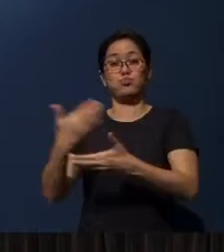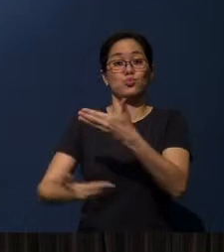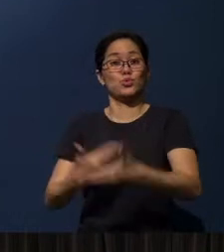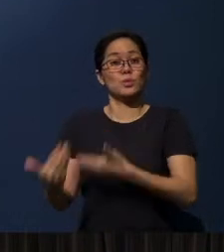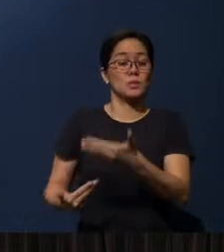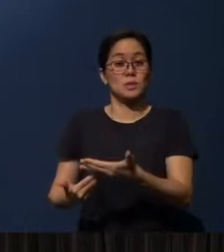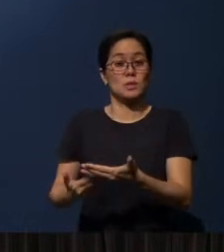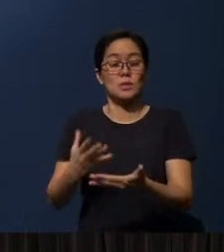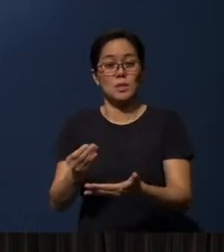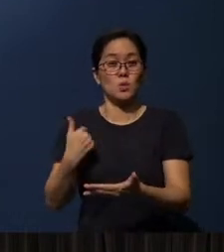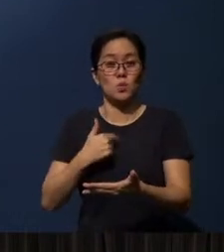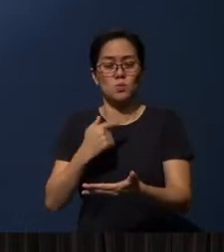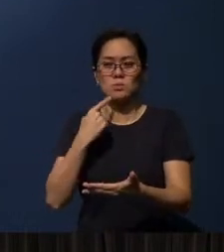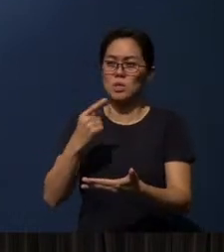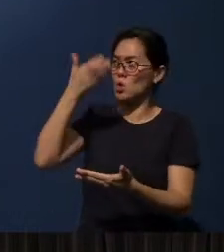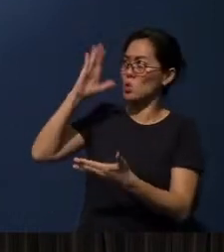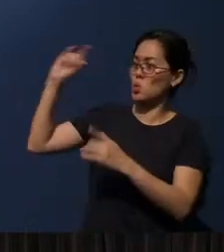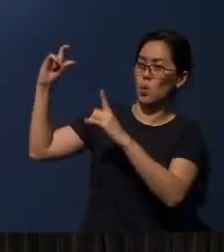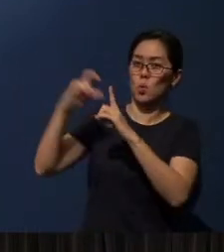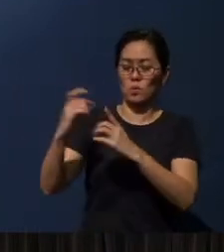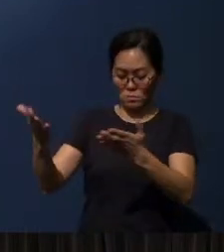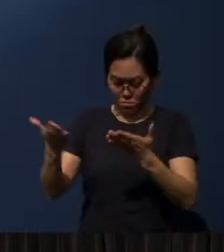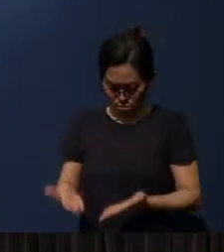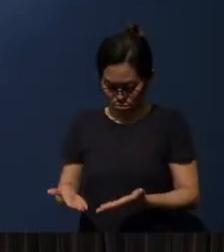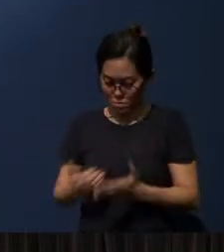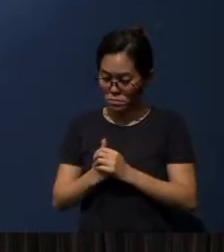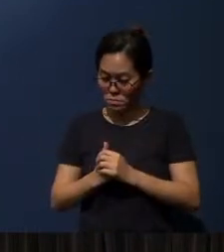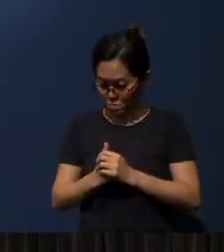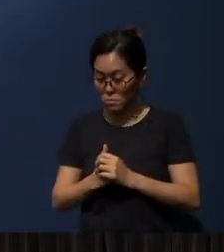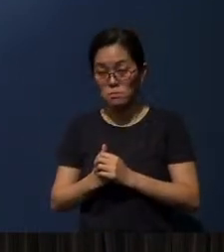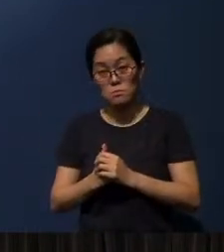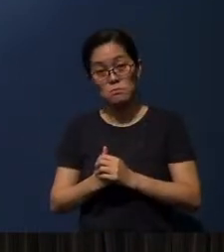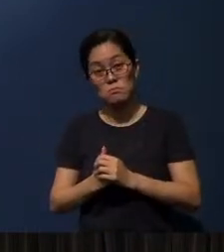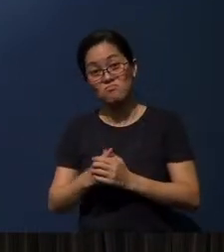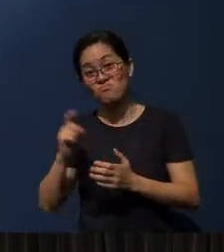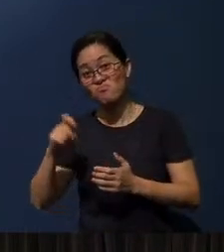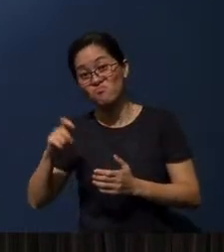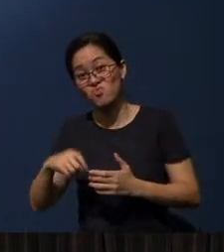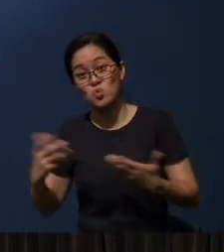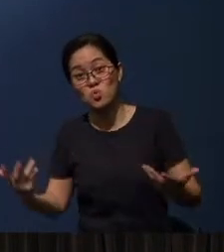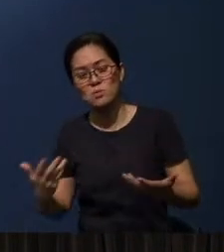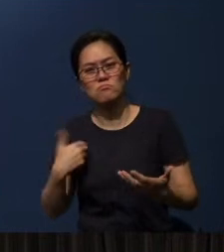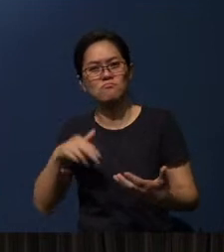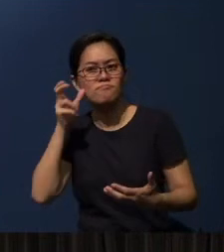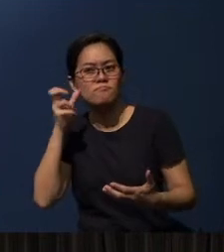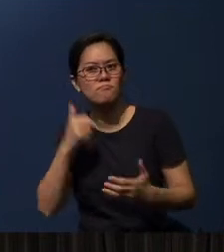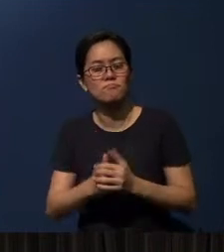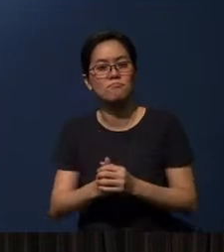And we talked about the Word of God that comes into place and the necessity of us hearing it.